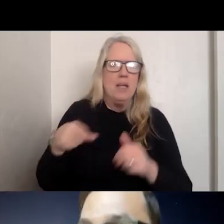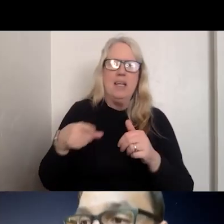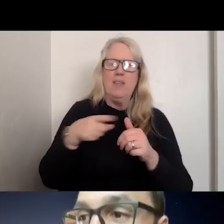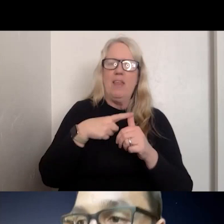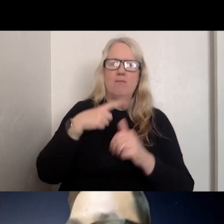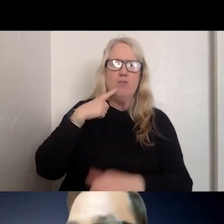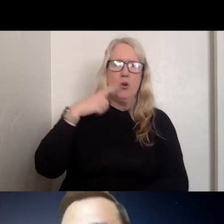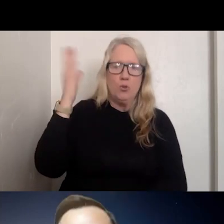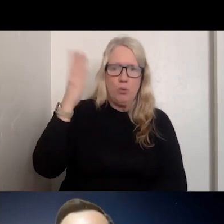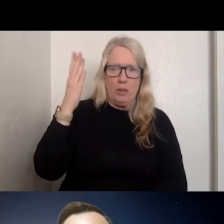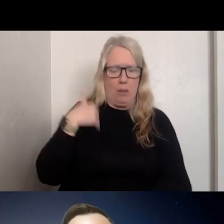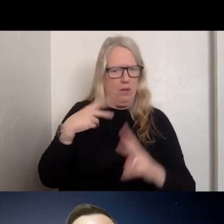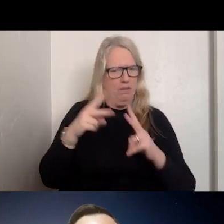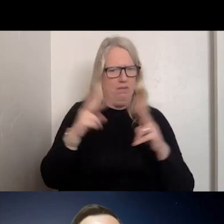WAS RELEVANT TO MY EXPERIENCE.